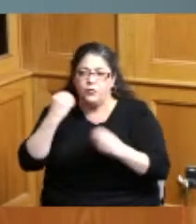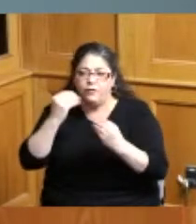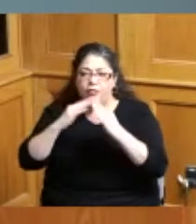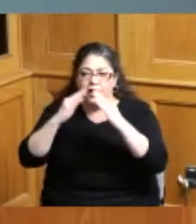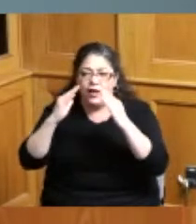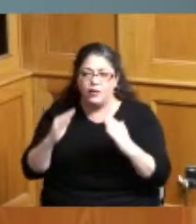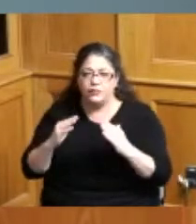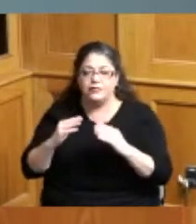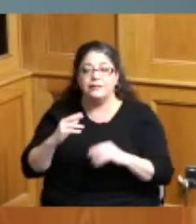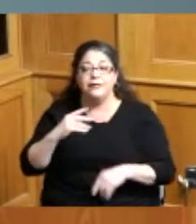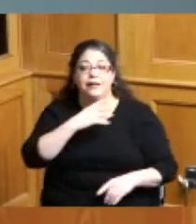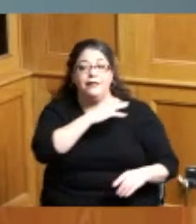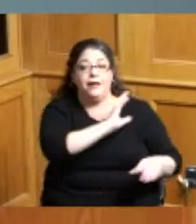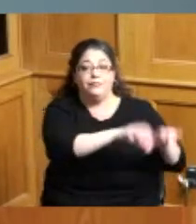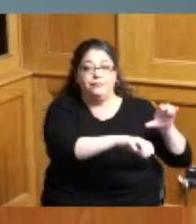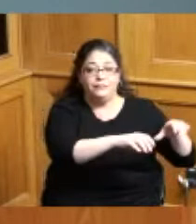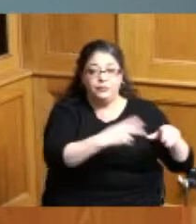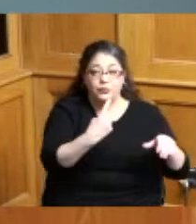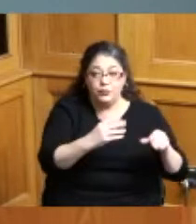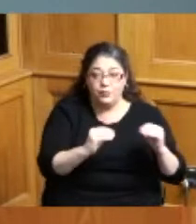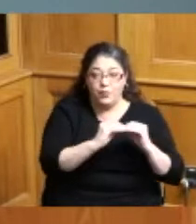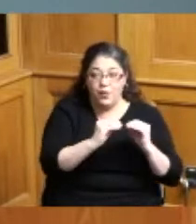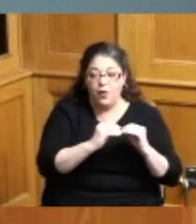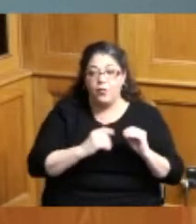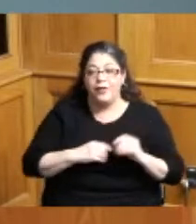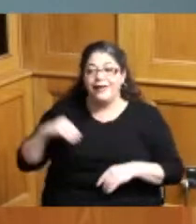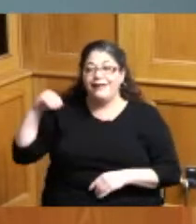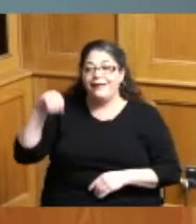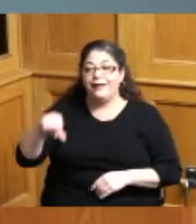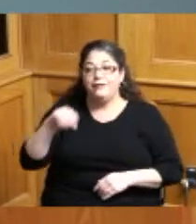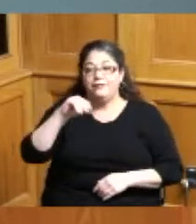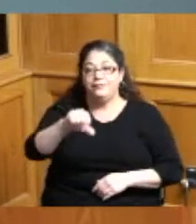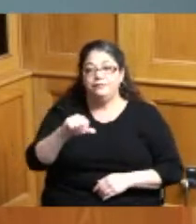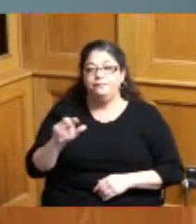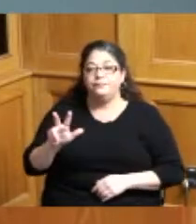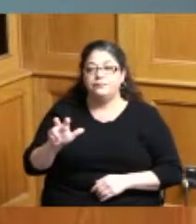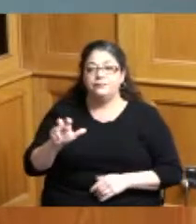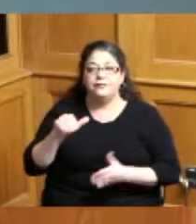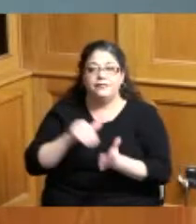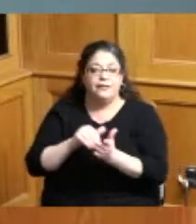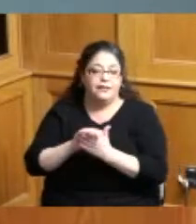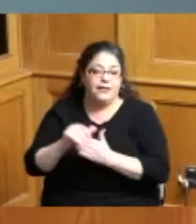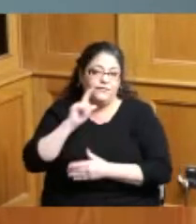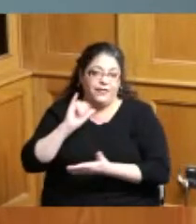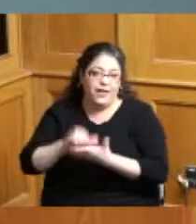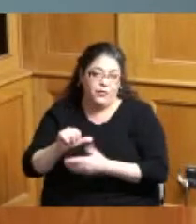building two more the county gave three hundred thousand dollars toward that effort so we're